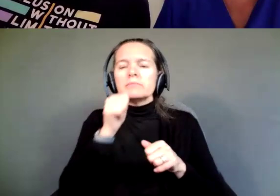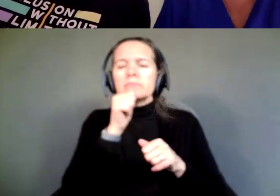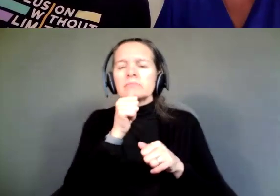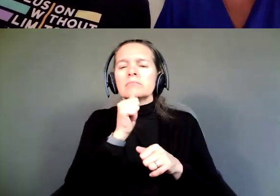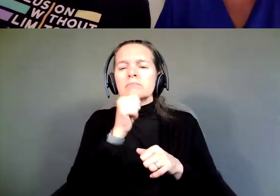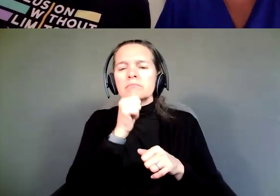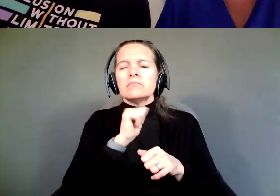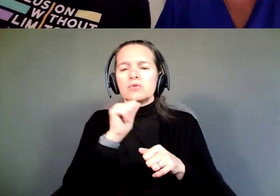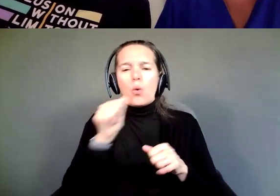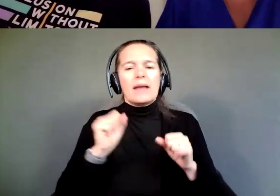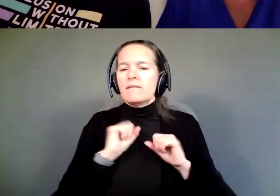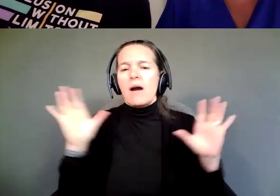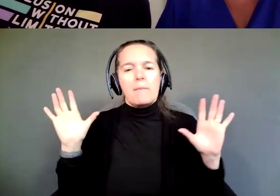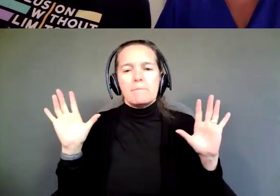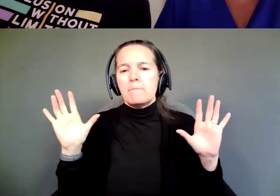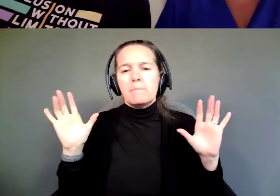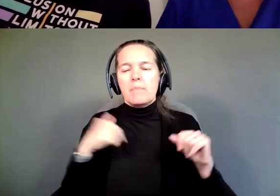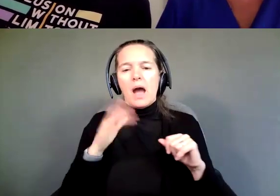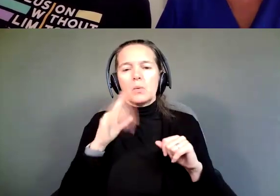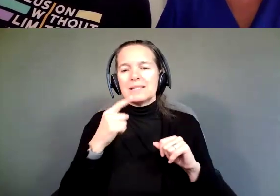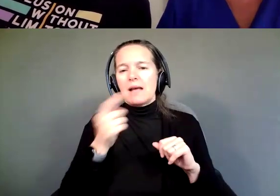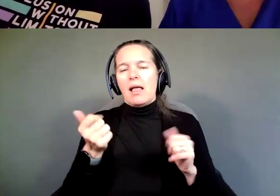That's the thing I would say to anyone, always follow your gut.